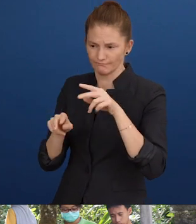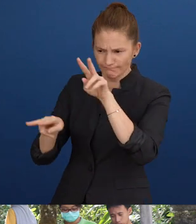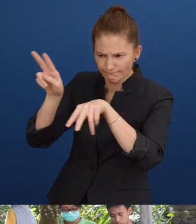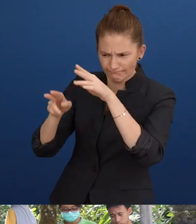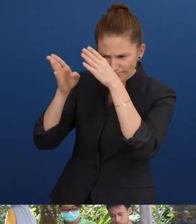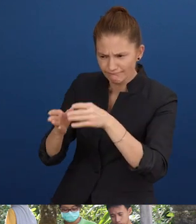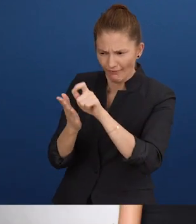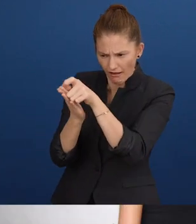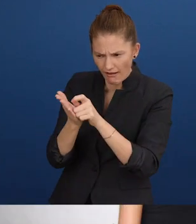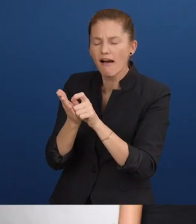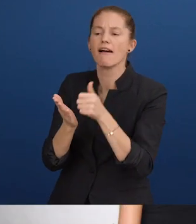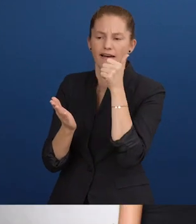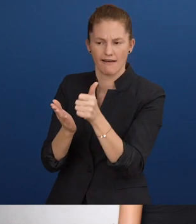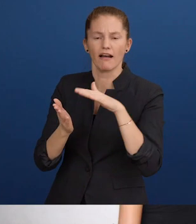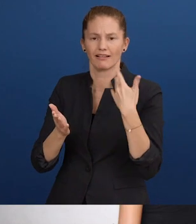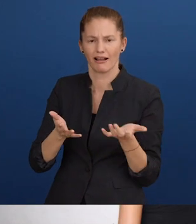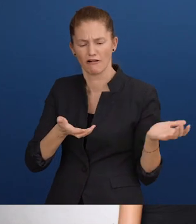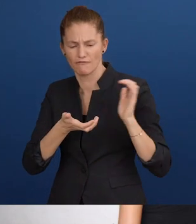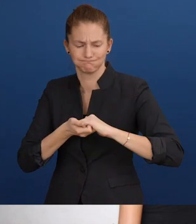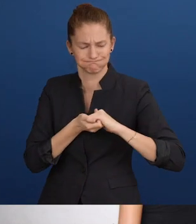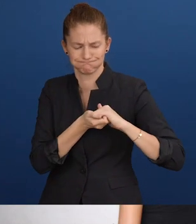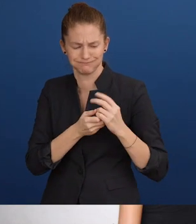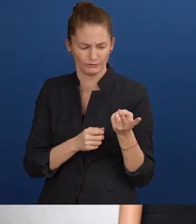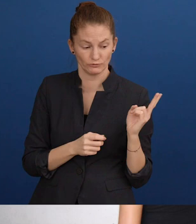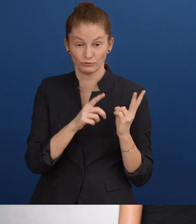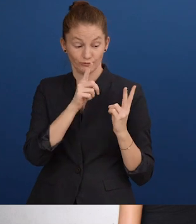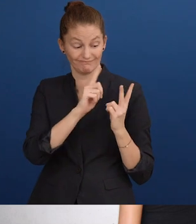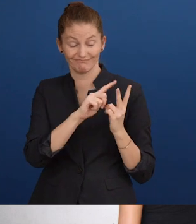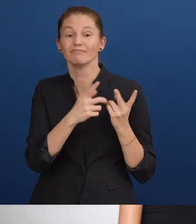evaluation and in collaboration with the Faculty